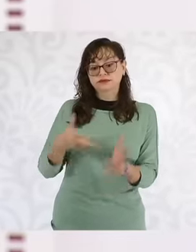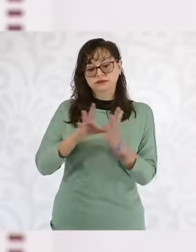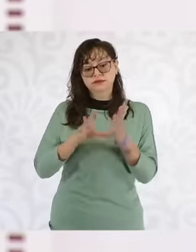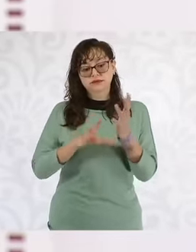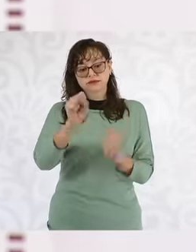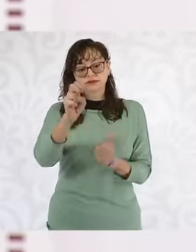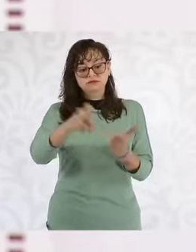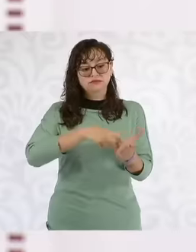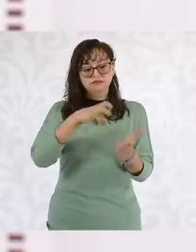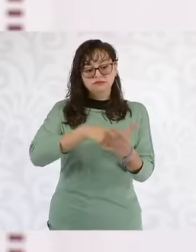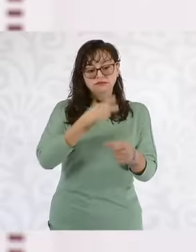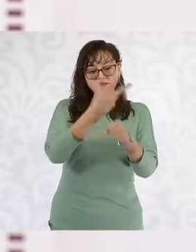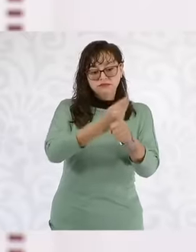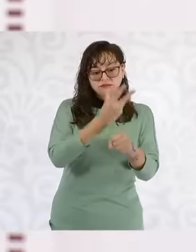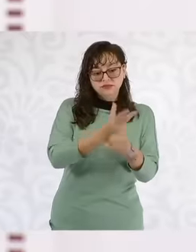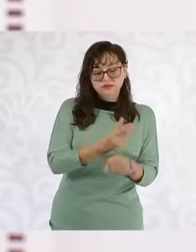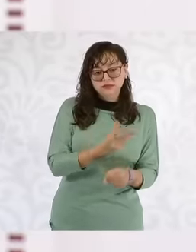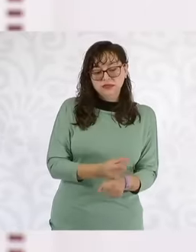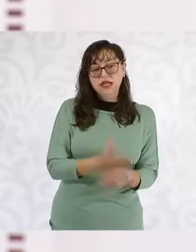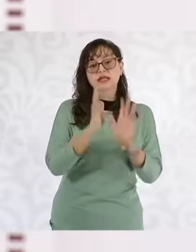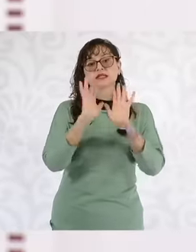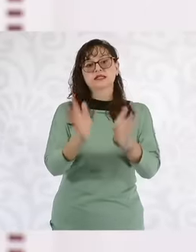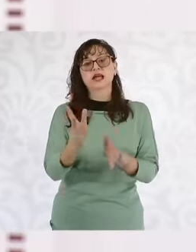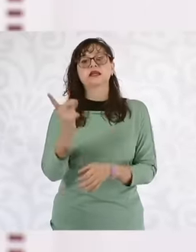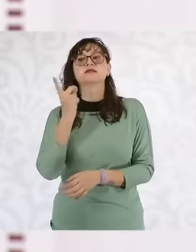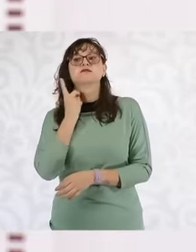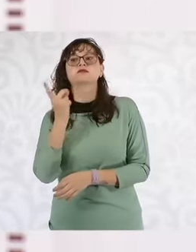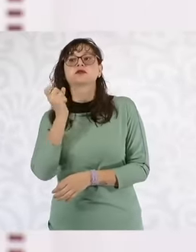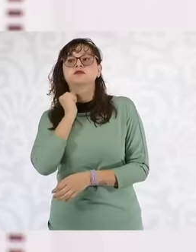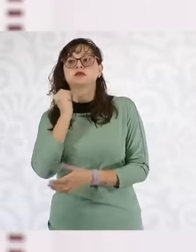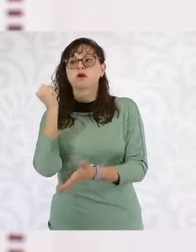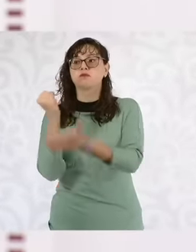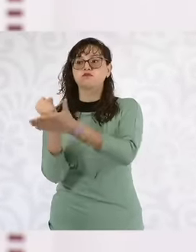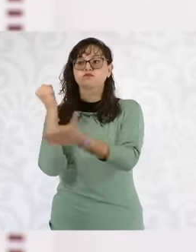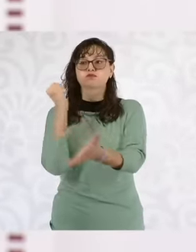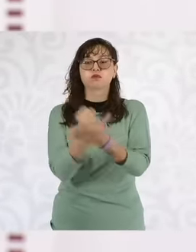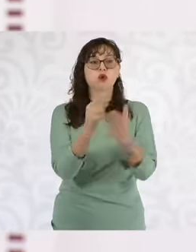by both chambers and by two thirds of the local congresses, that is, it is already a